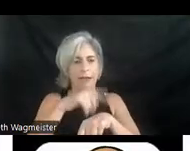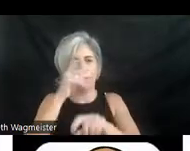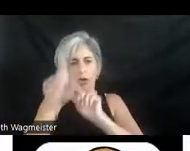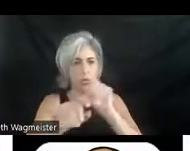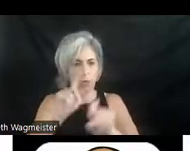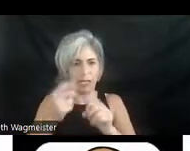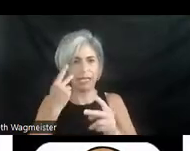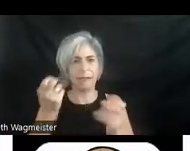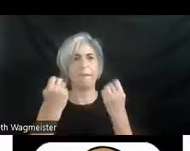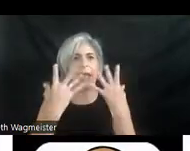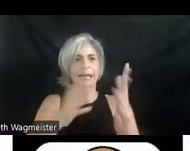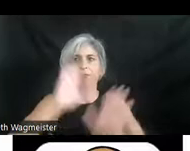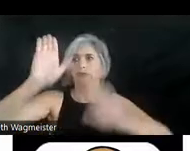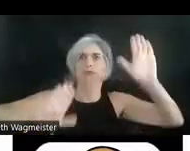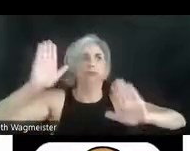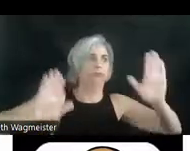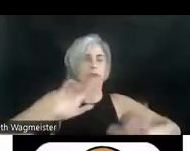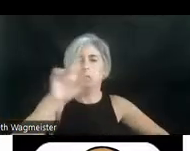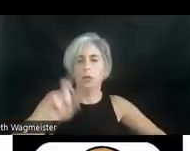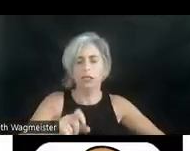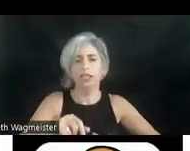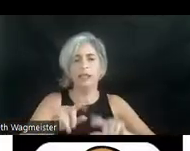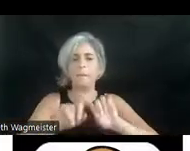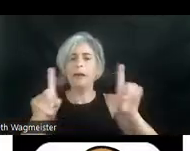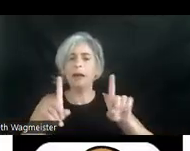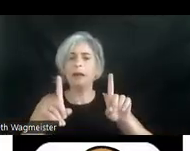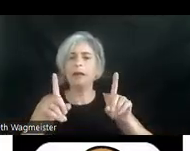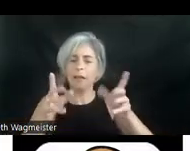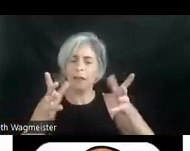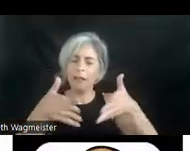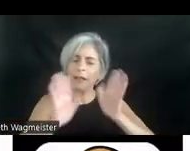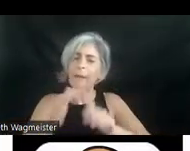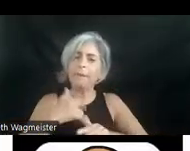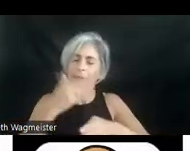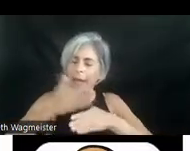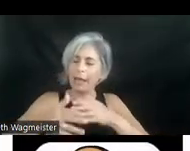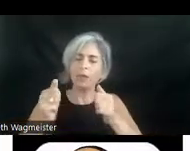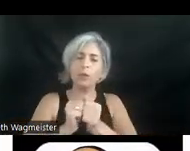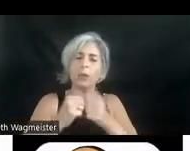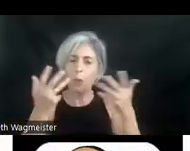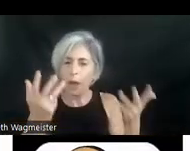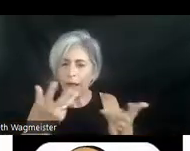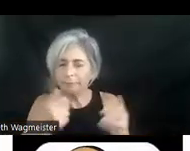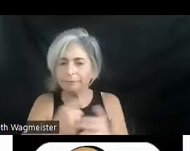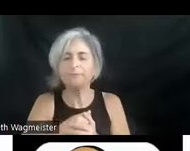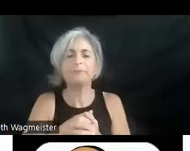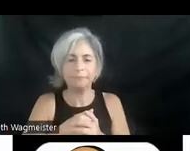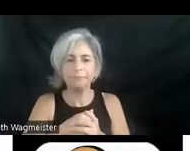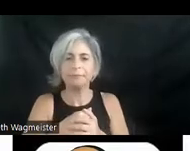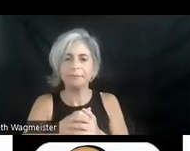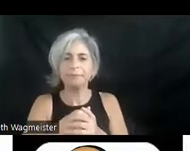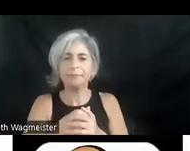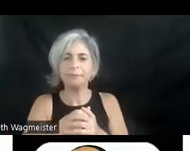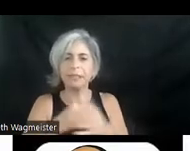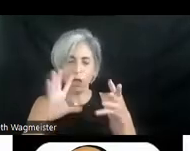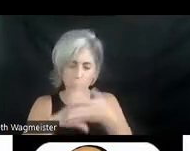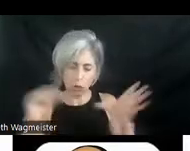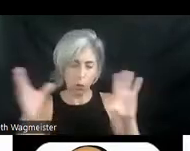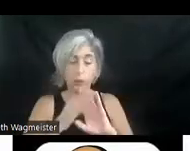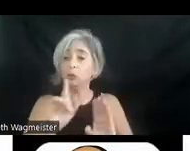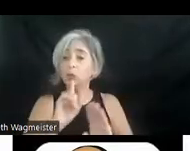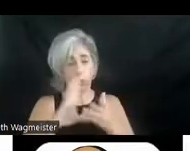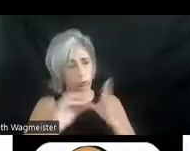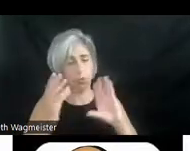a bunch in chat and Q&A. But let me just end with a true story.